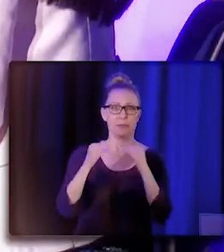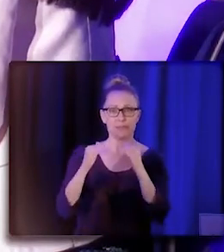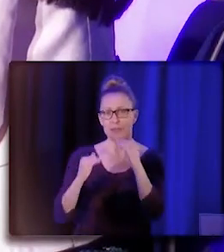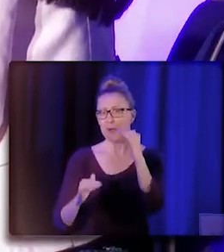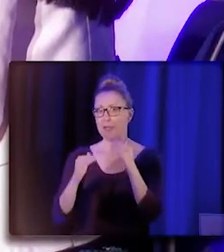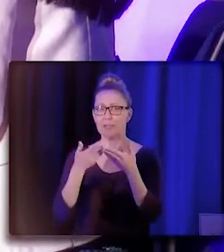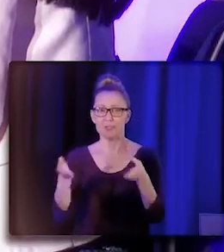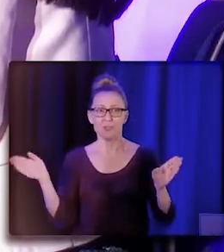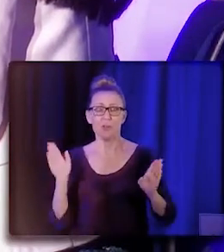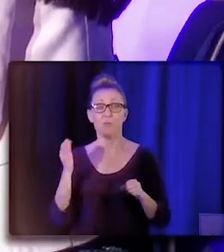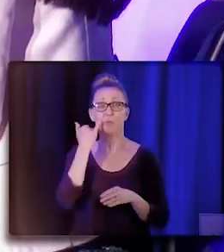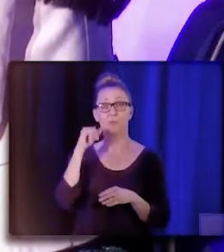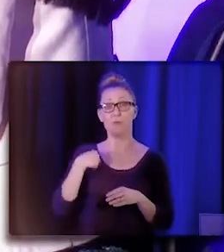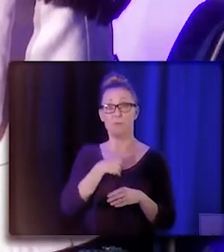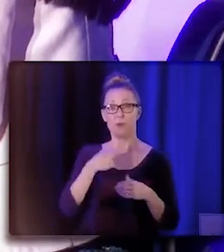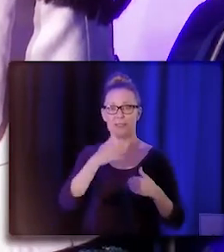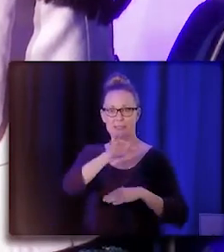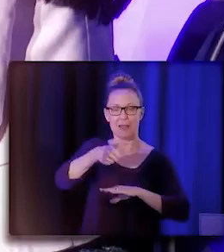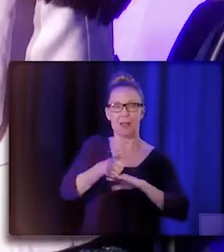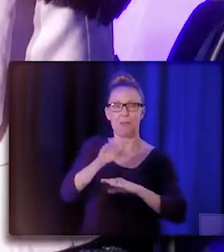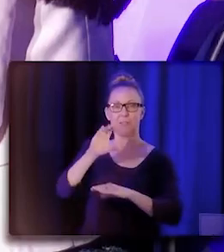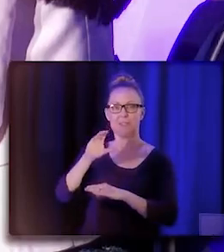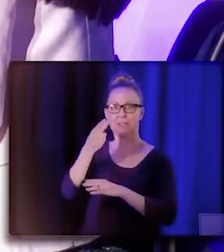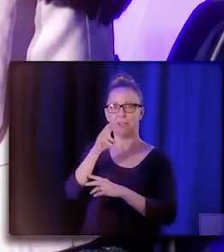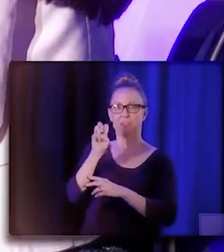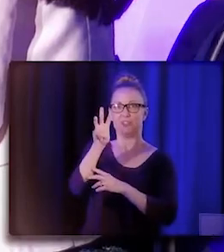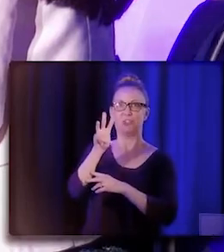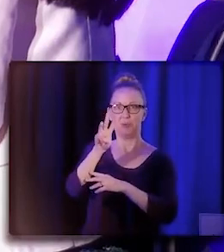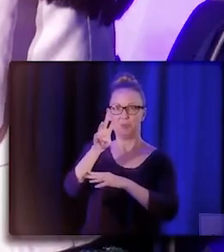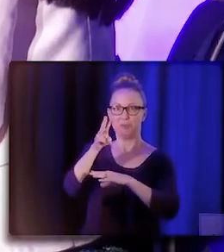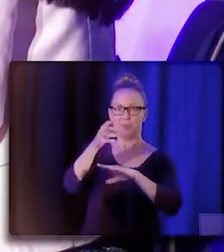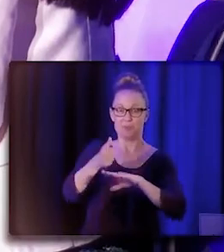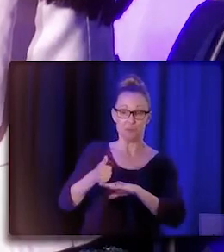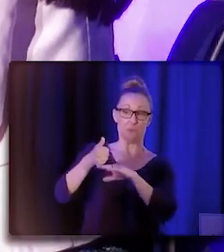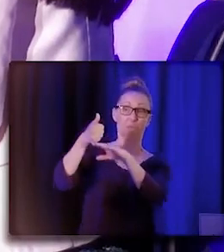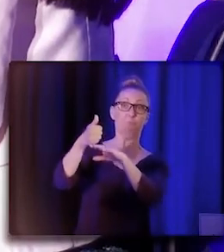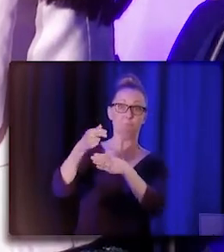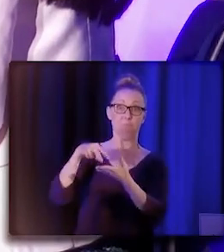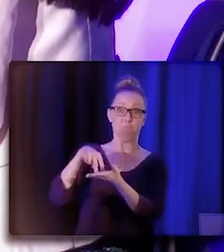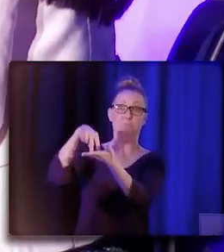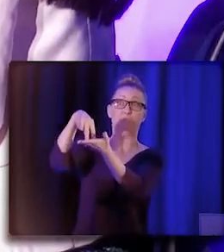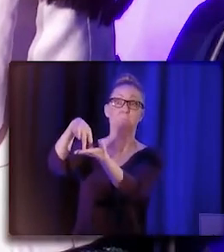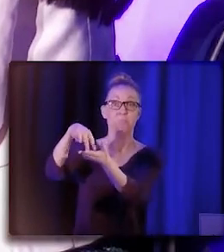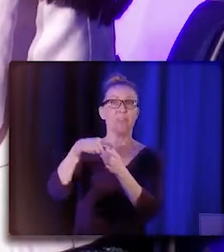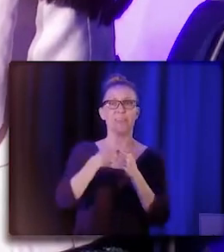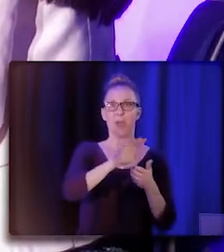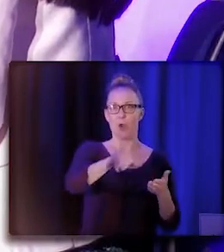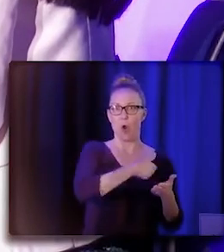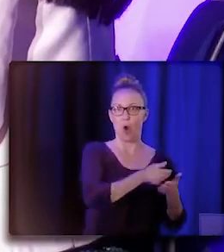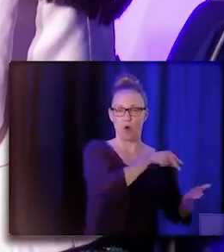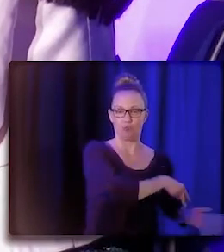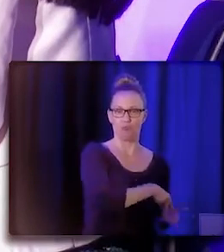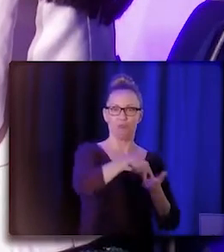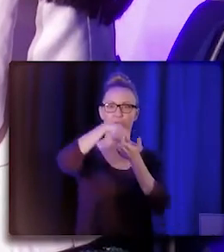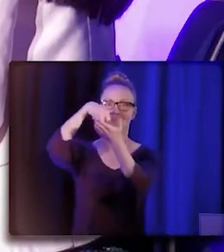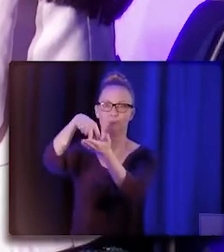at the front, you know, one down onto the next, you know, we're going together, we're going to rise together. So (speaks in foreign language).